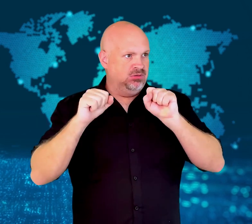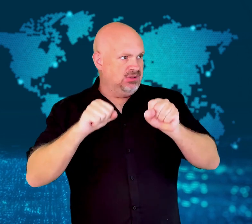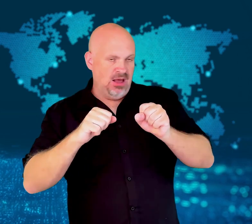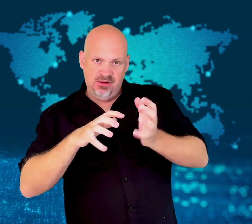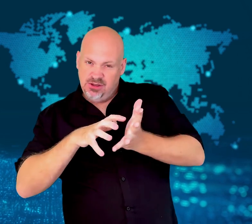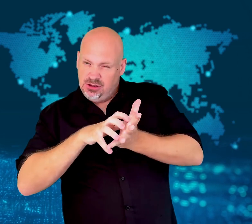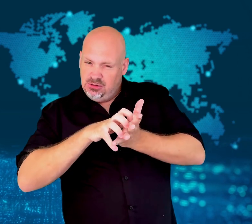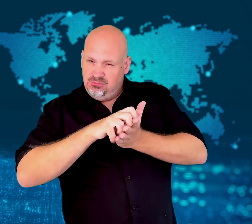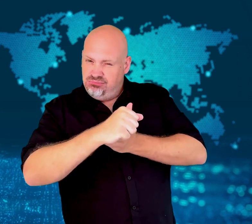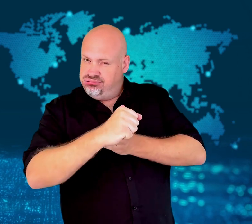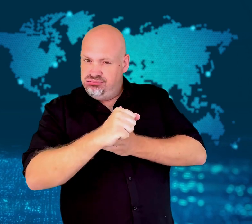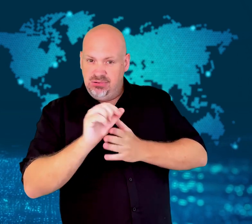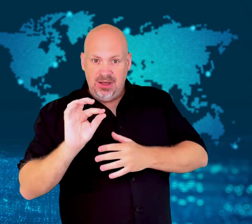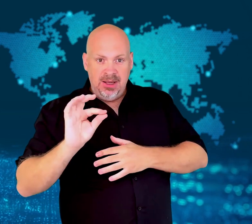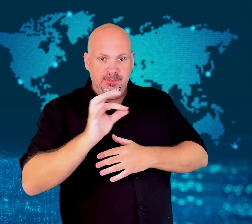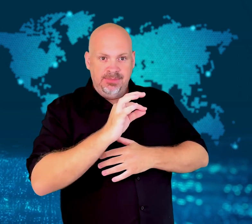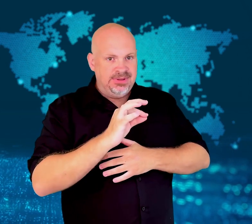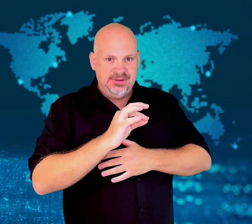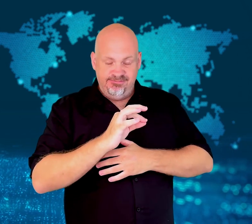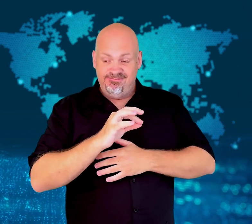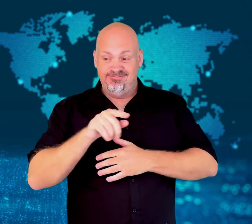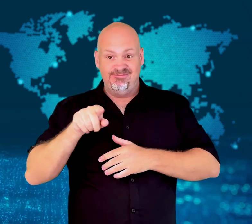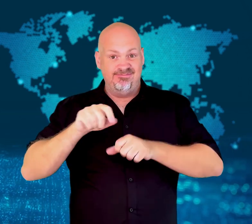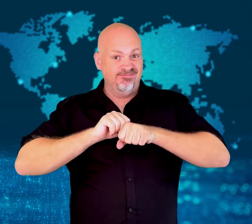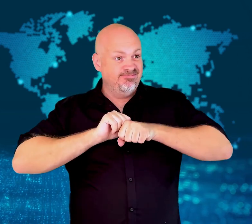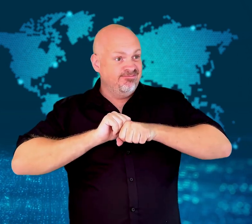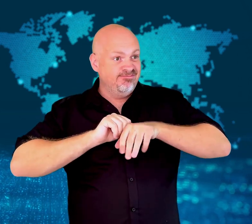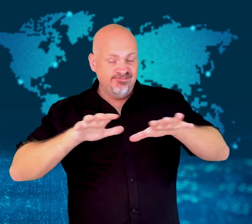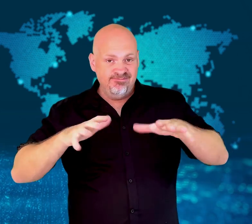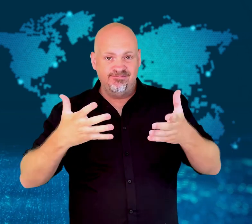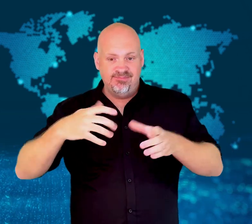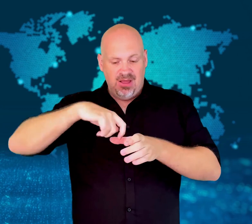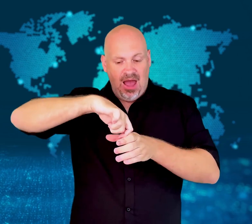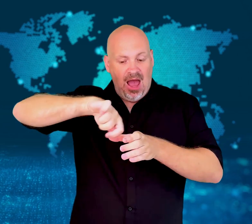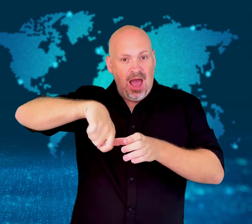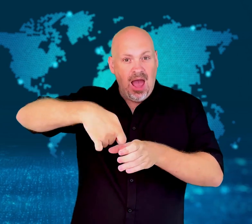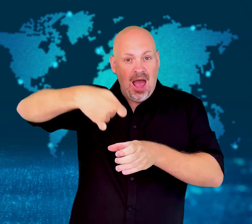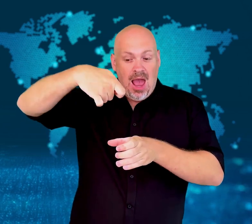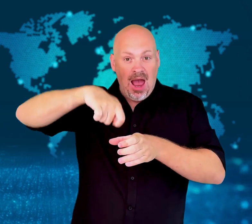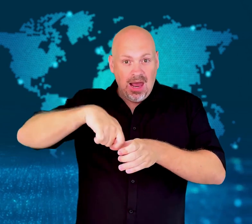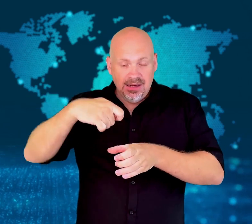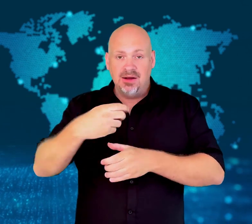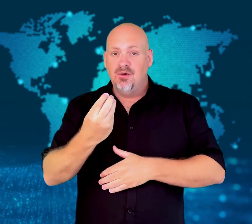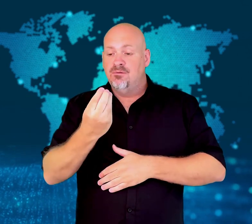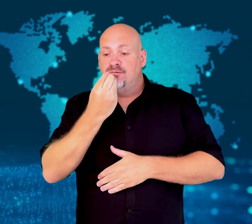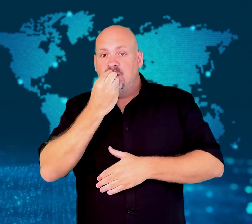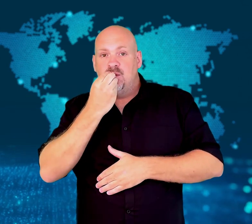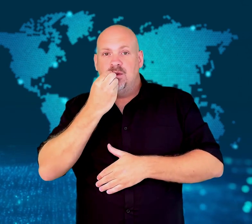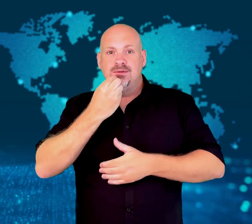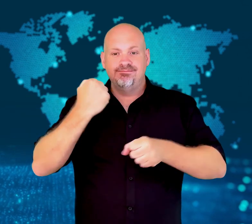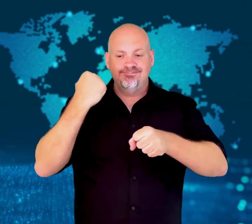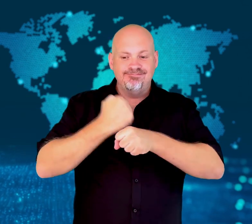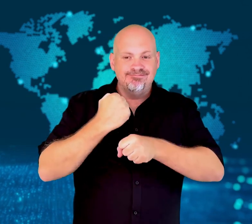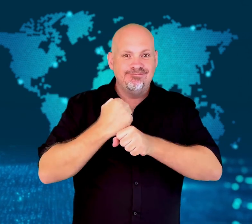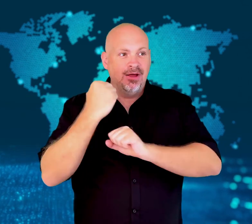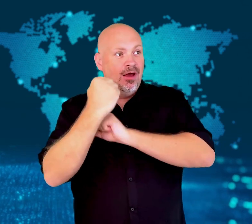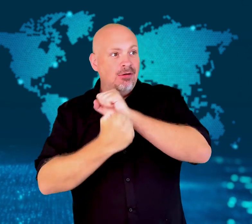The mites are the biggest threat to bees worldwide,